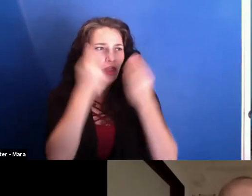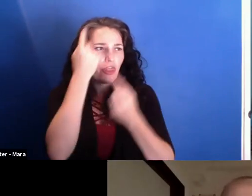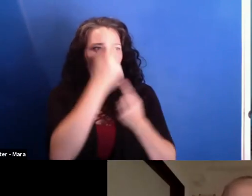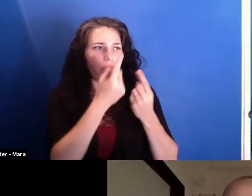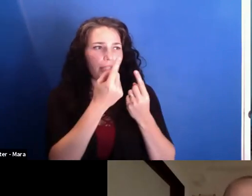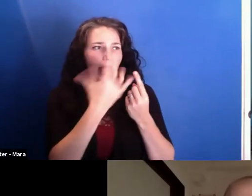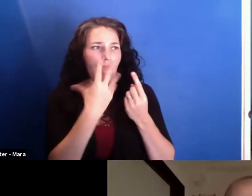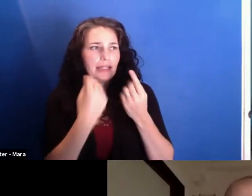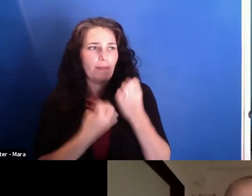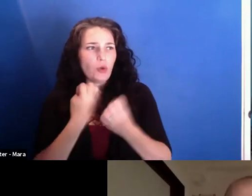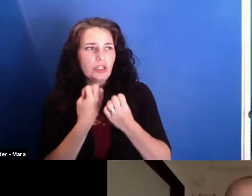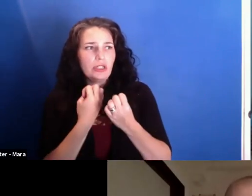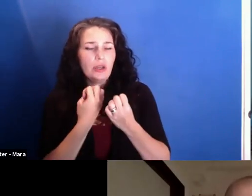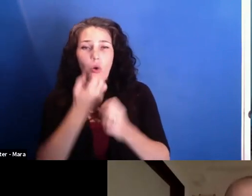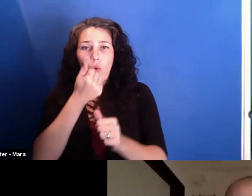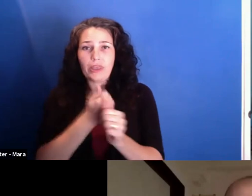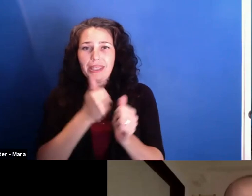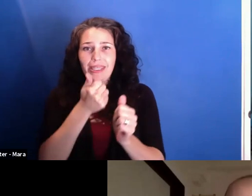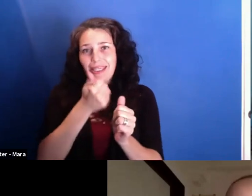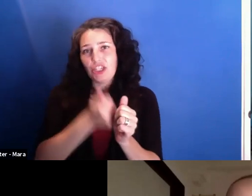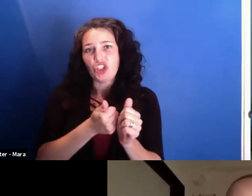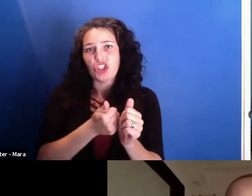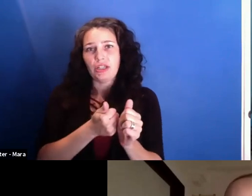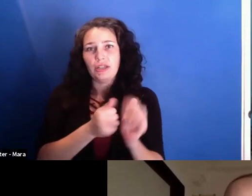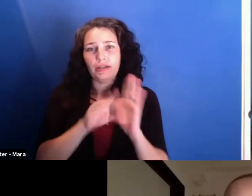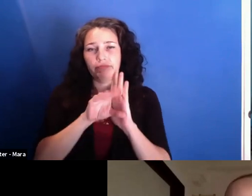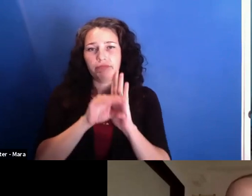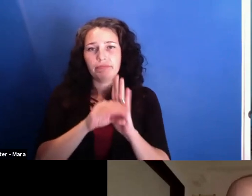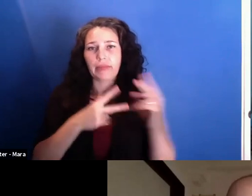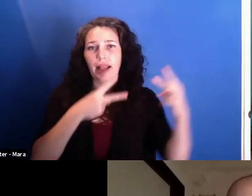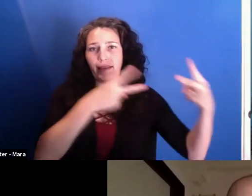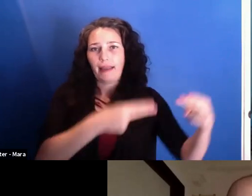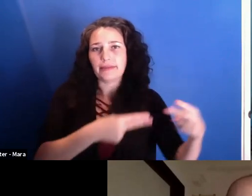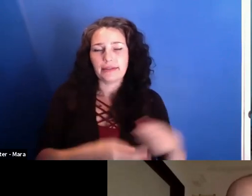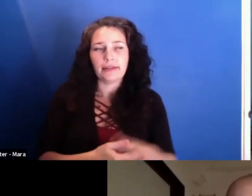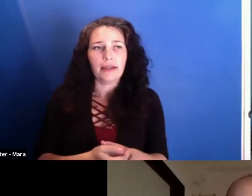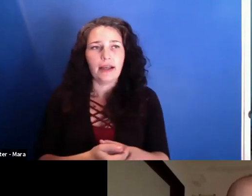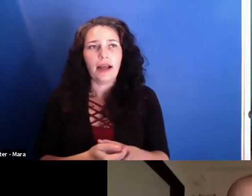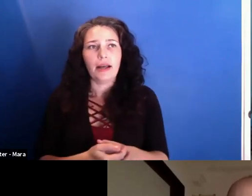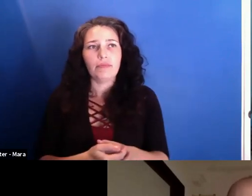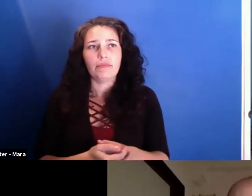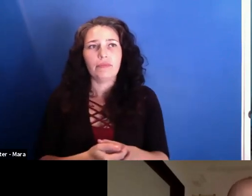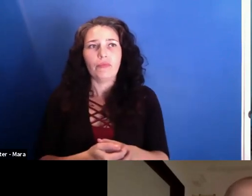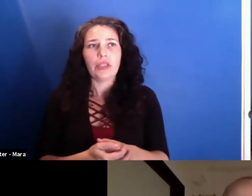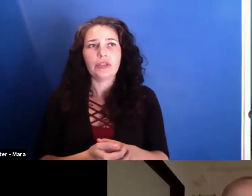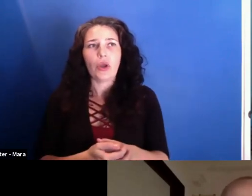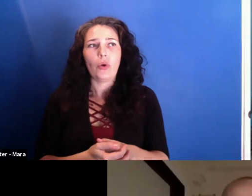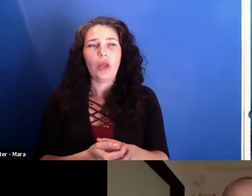And I think that the offscreen movie is the movie that I'm always looking for because I think